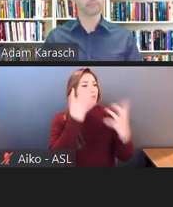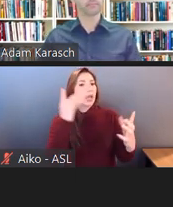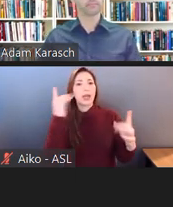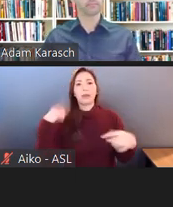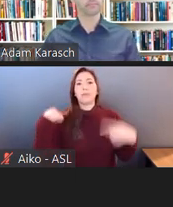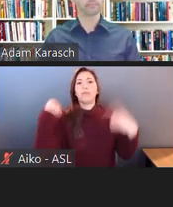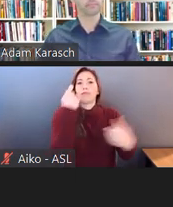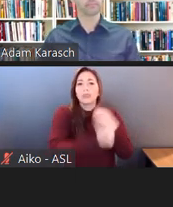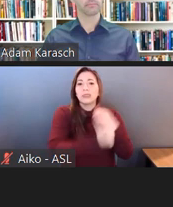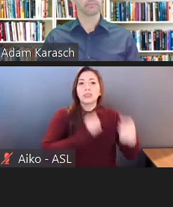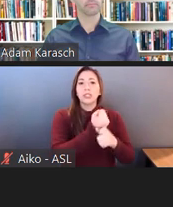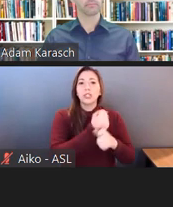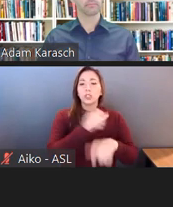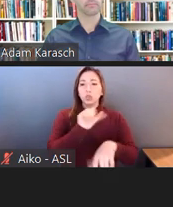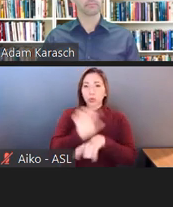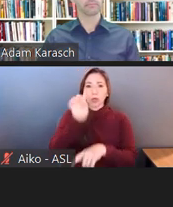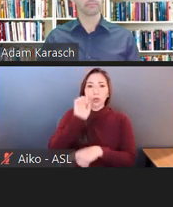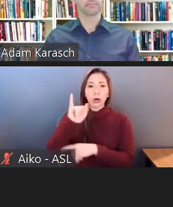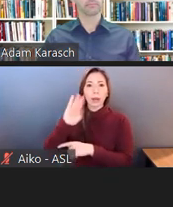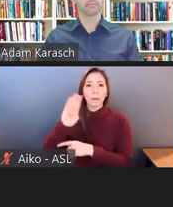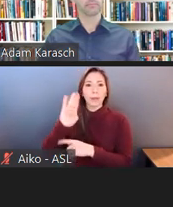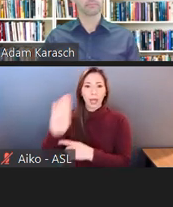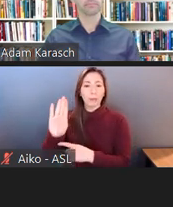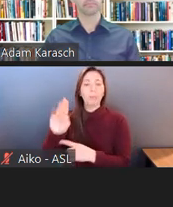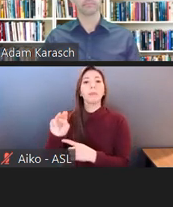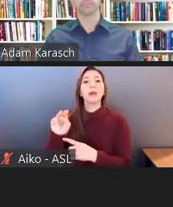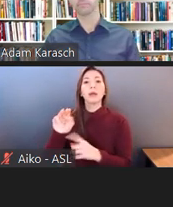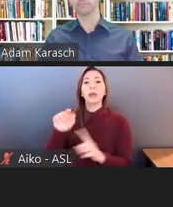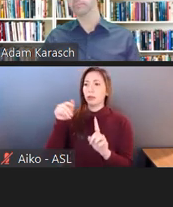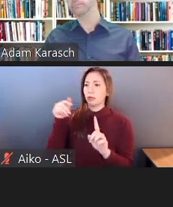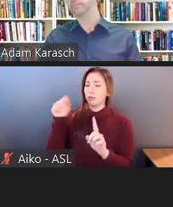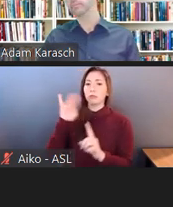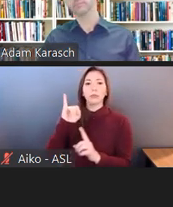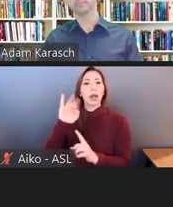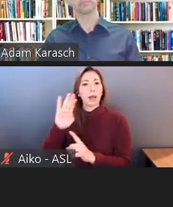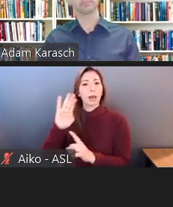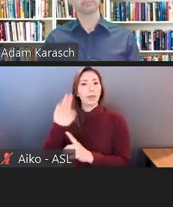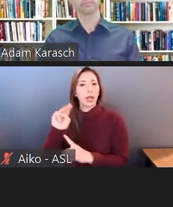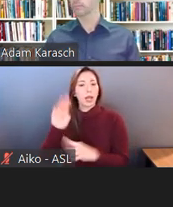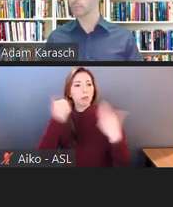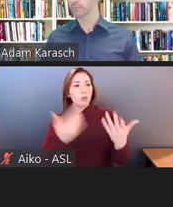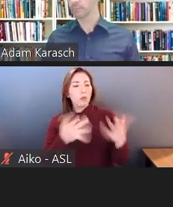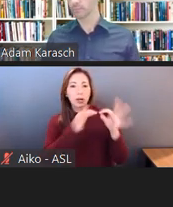And he was provided by IBM with ASL interpreters whenever